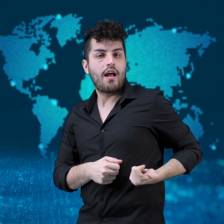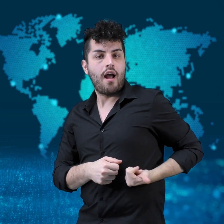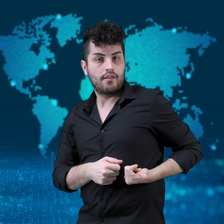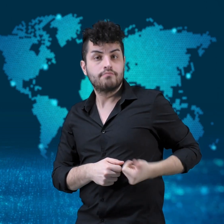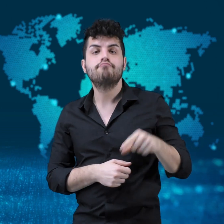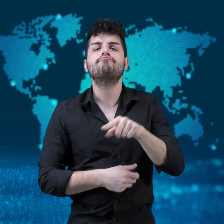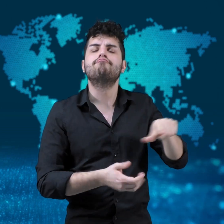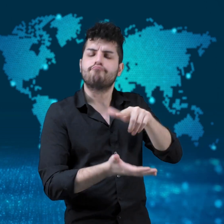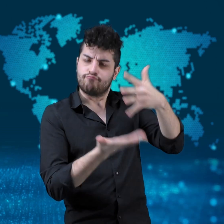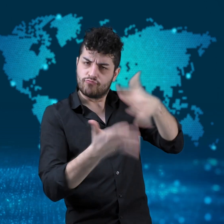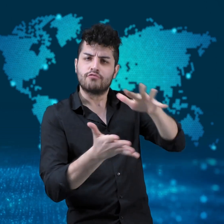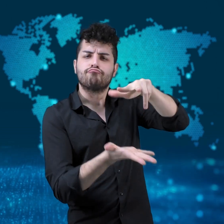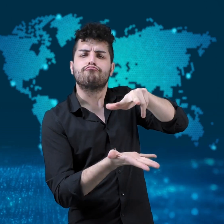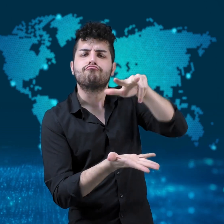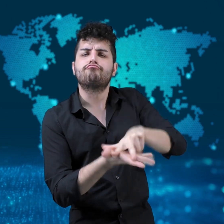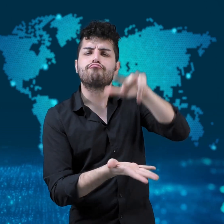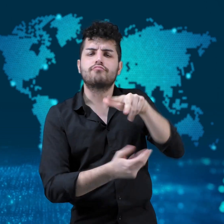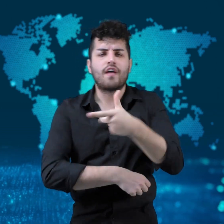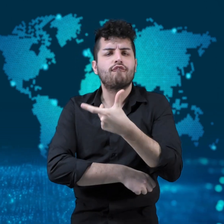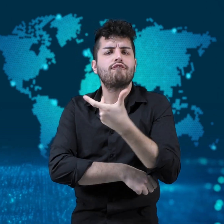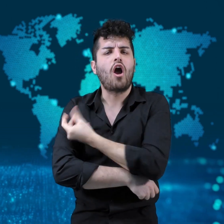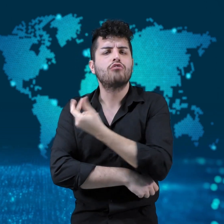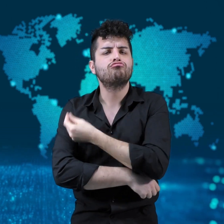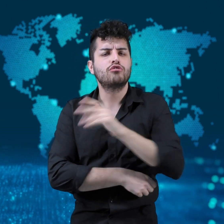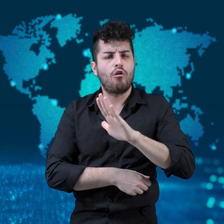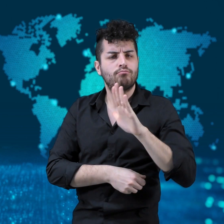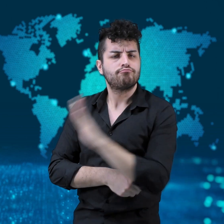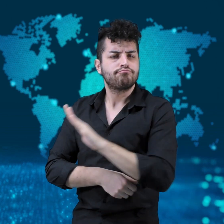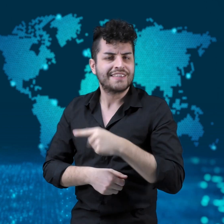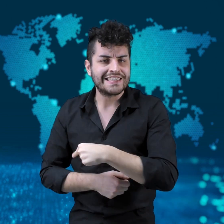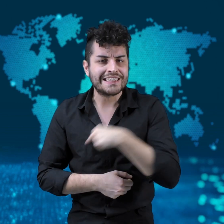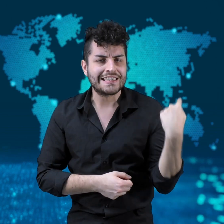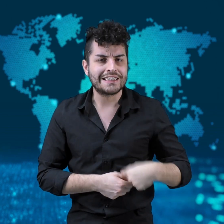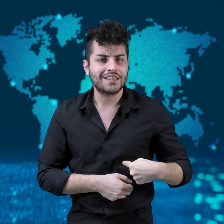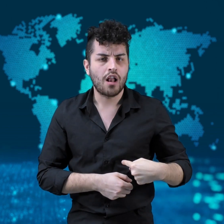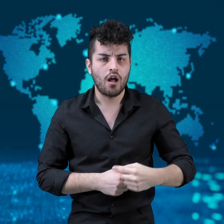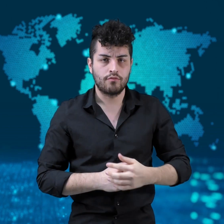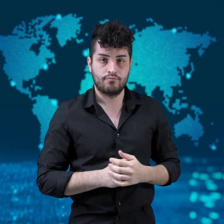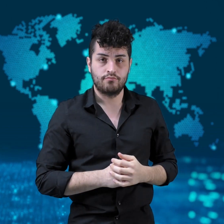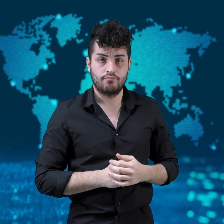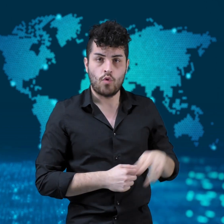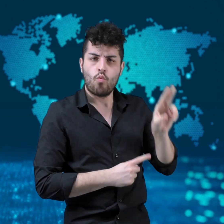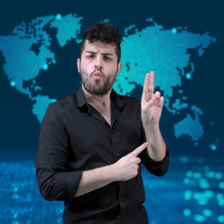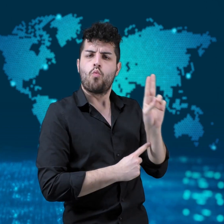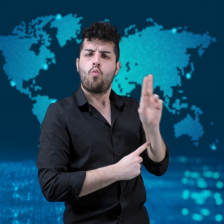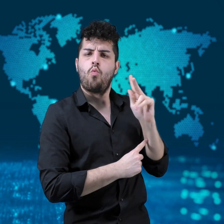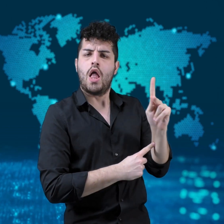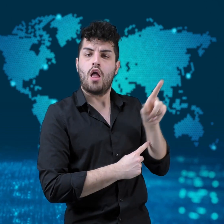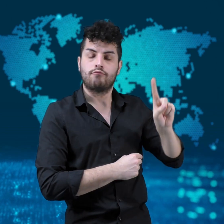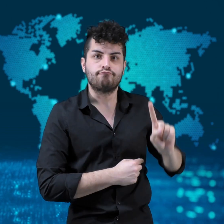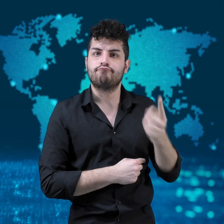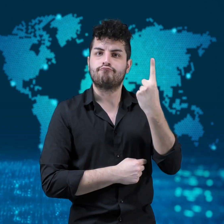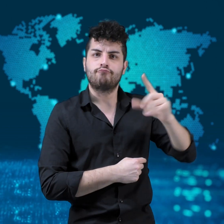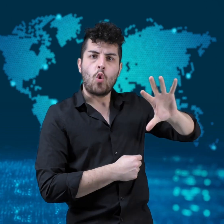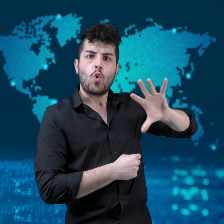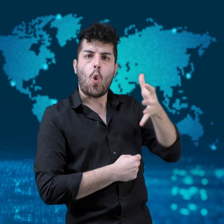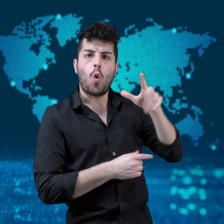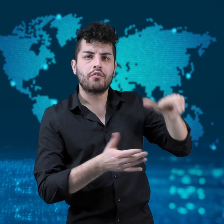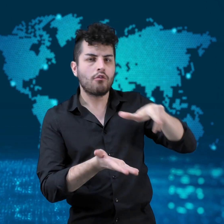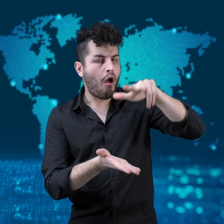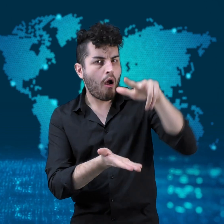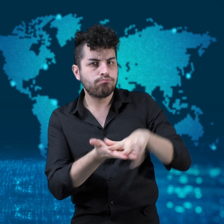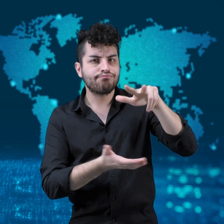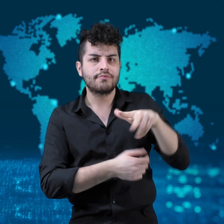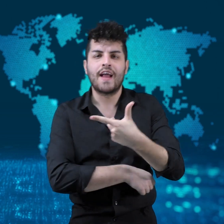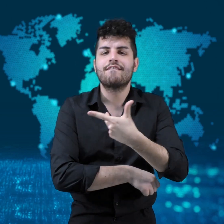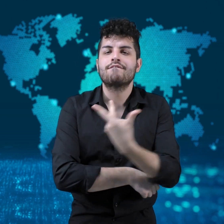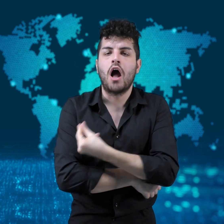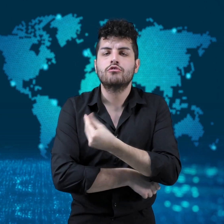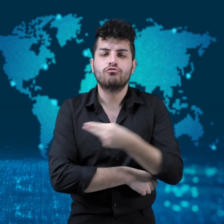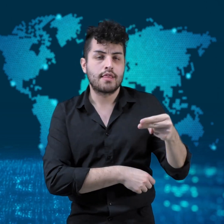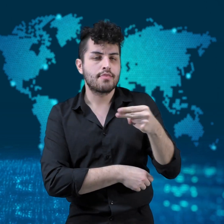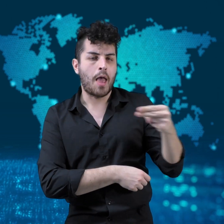The United Arab Emirates (UAE) and Bahrain also approved the Chinese vaccine.